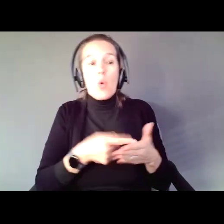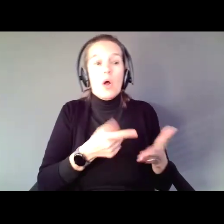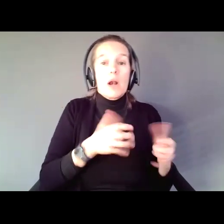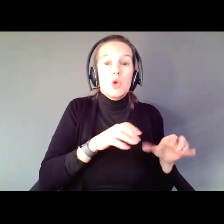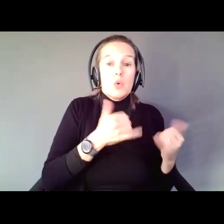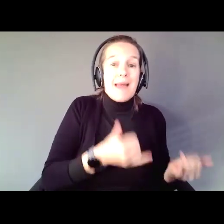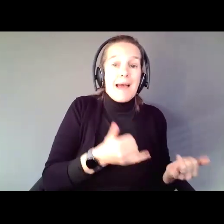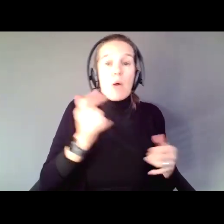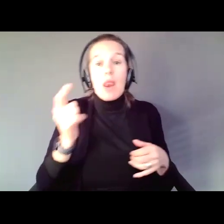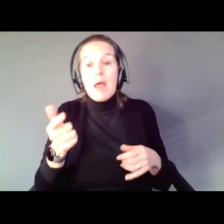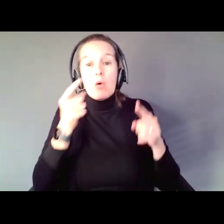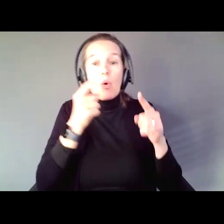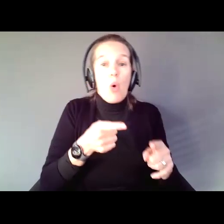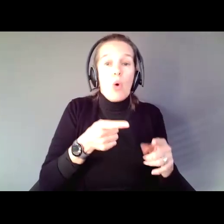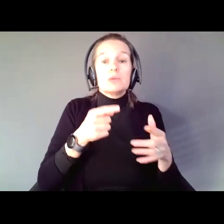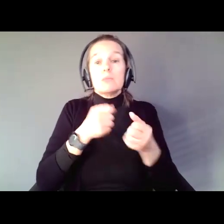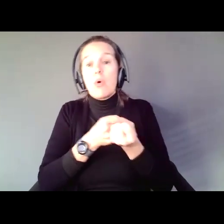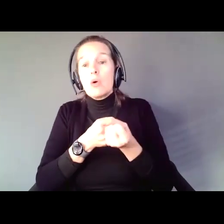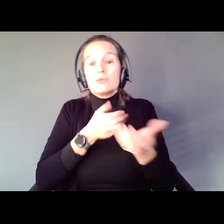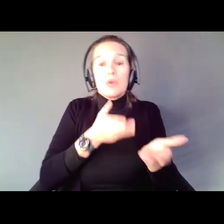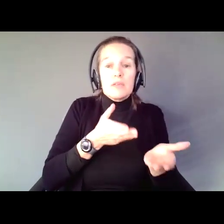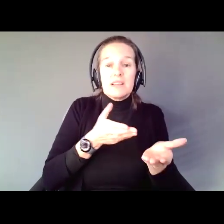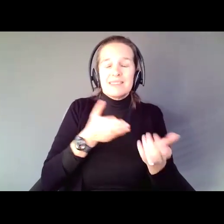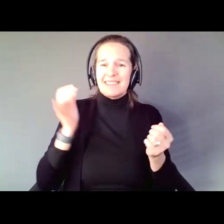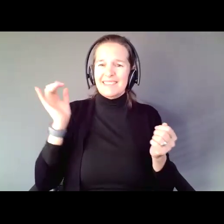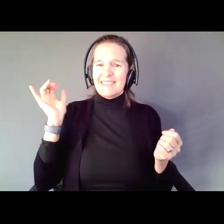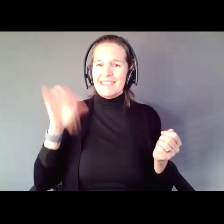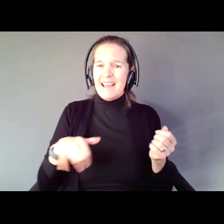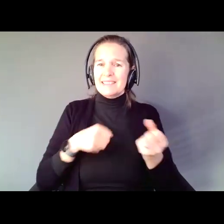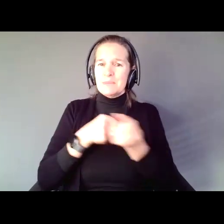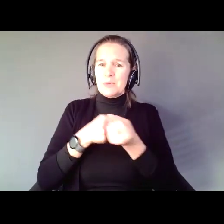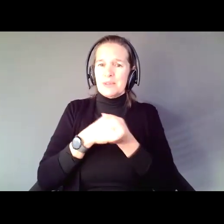objectives, supports and services. Doesn't that sound like Supported Decision Making?